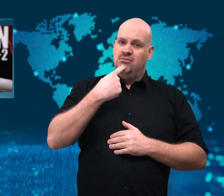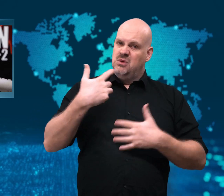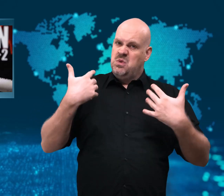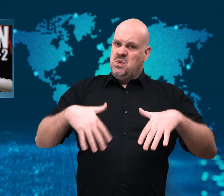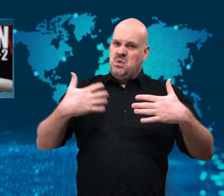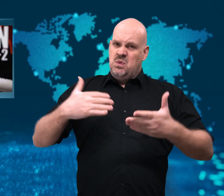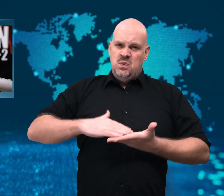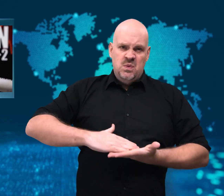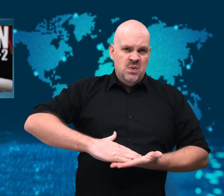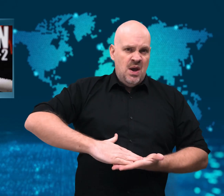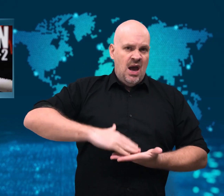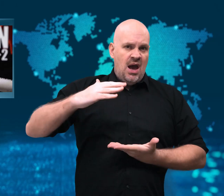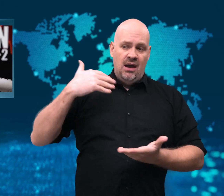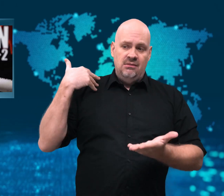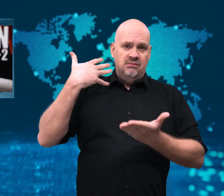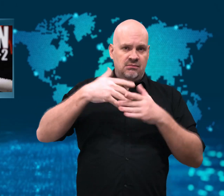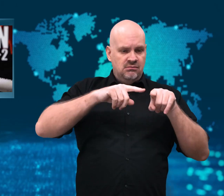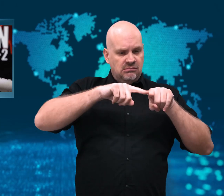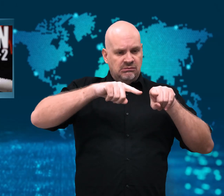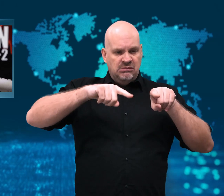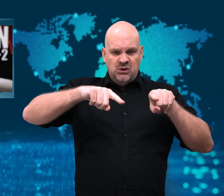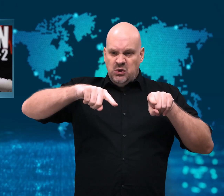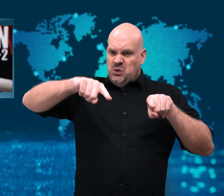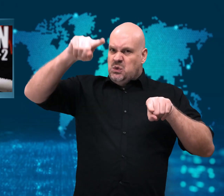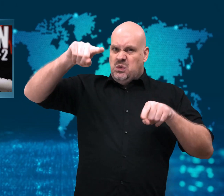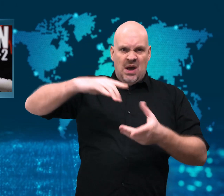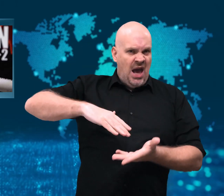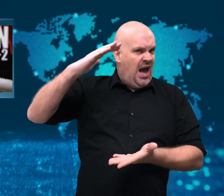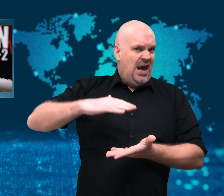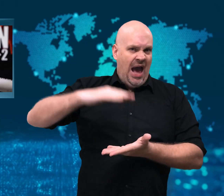infections in the last week.